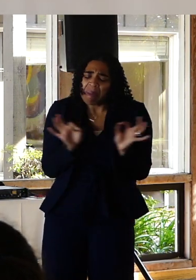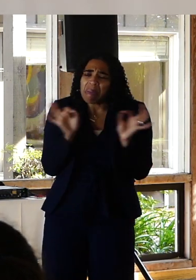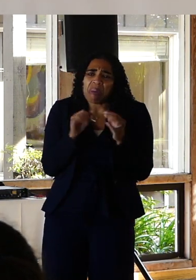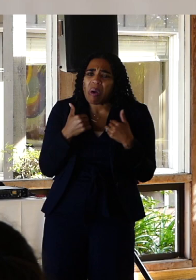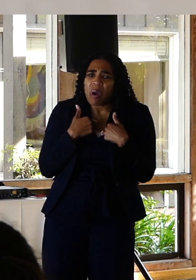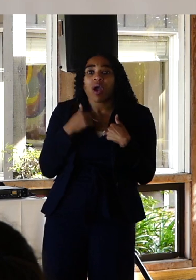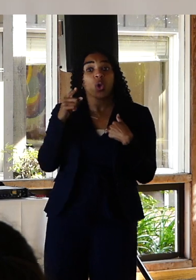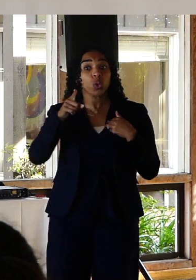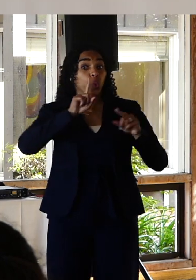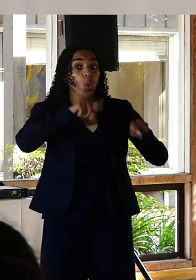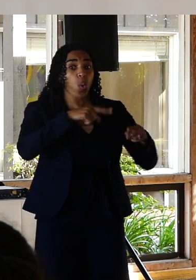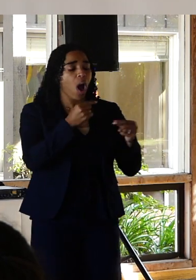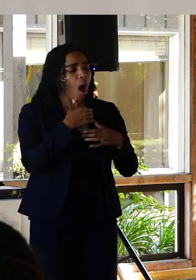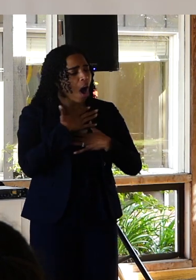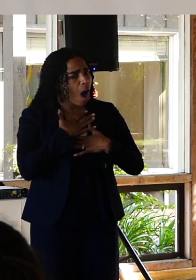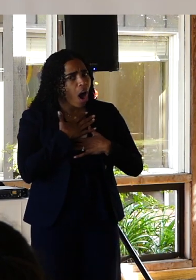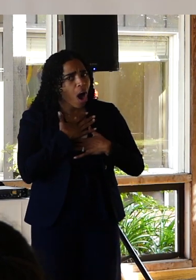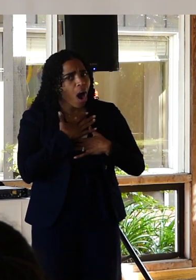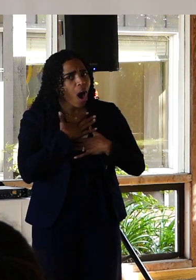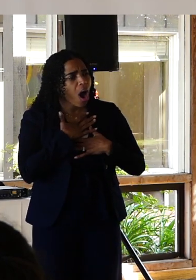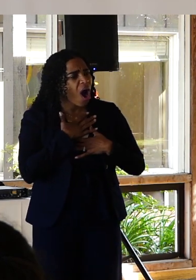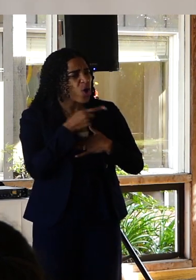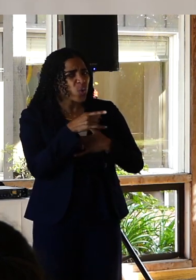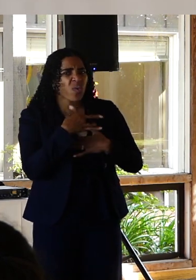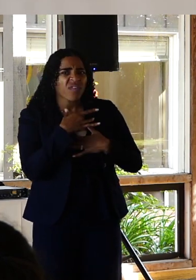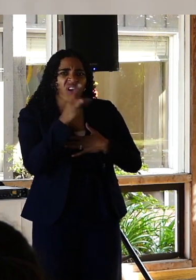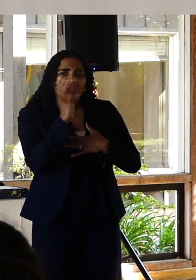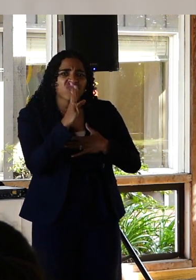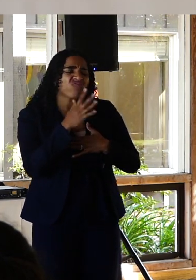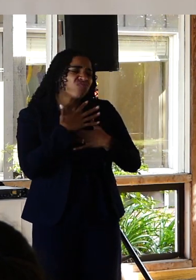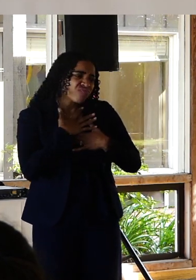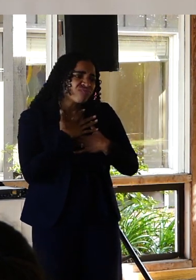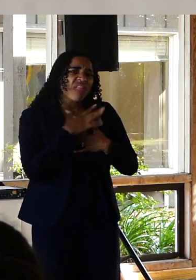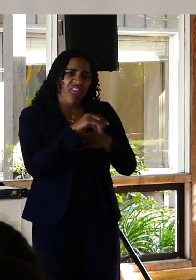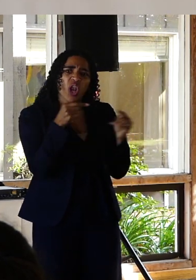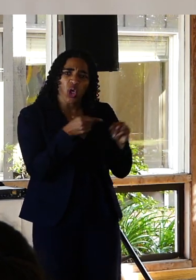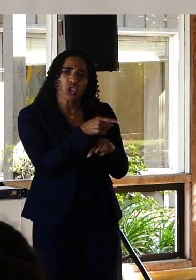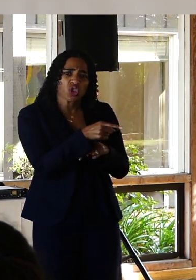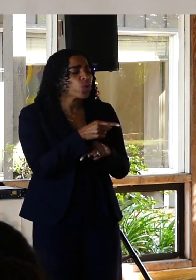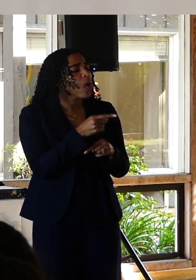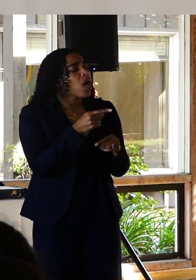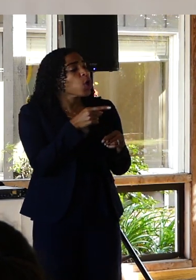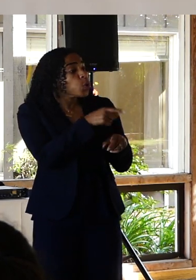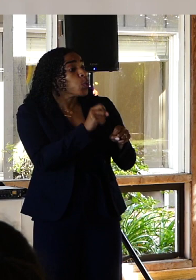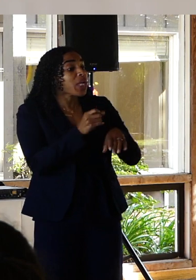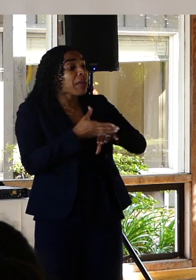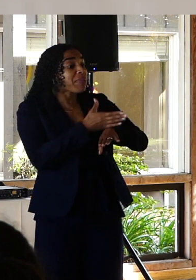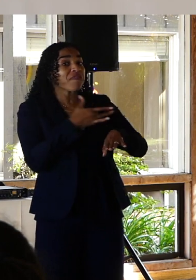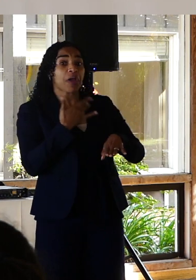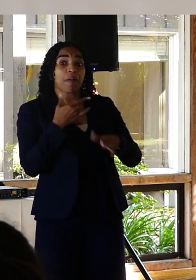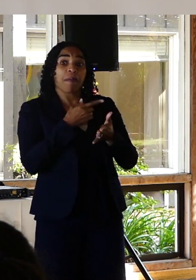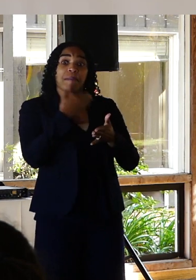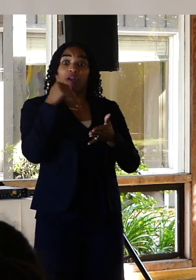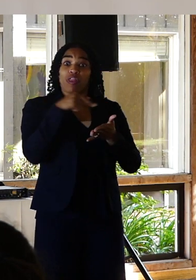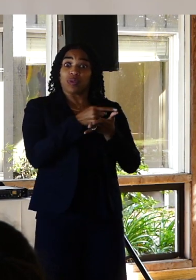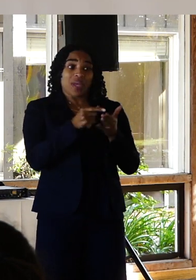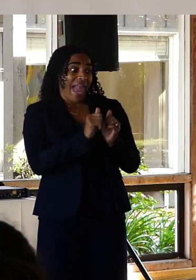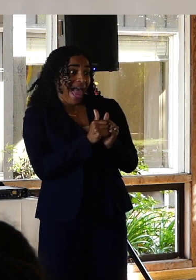to you know I can hear how much it hurts you to feel this way. What's something you've been doing to feel better this week. We're not disagreeing with